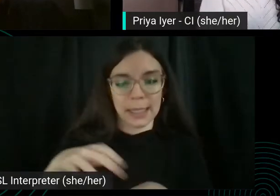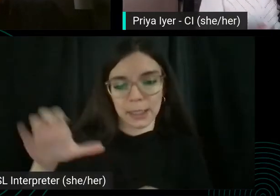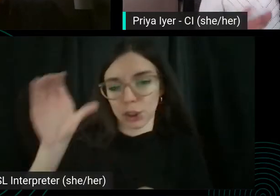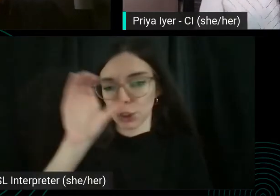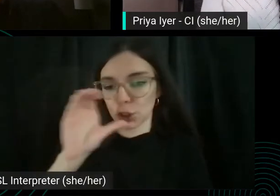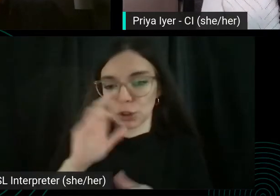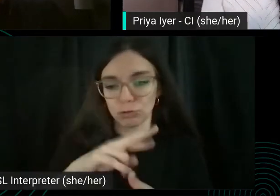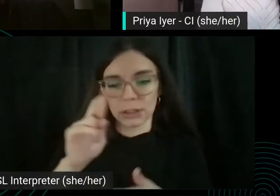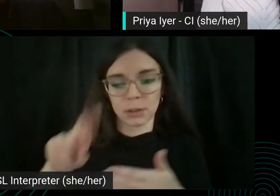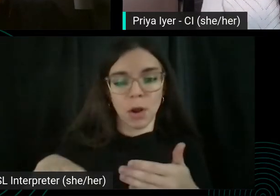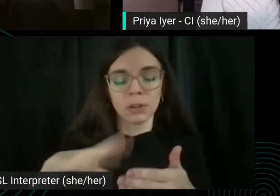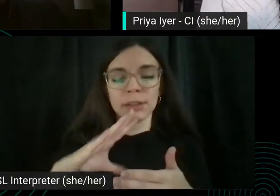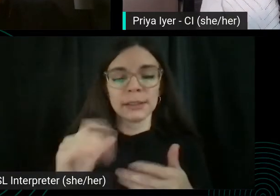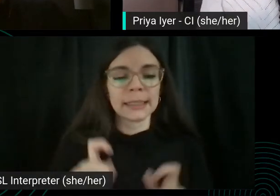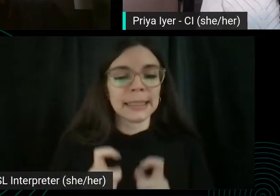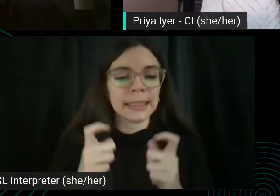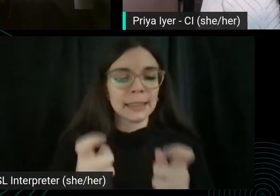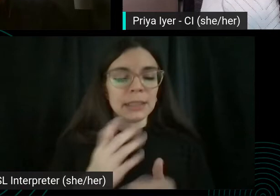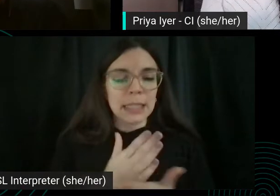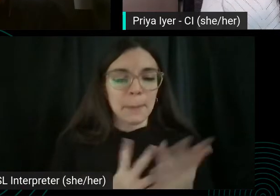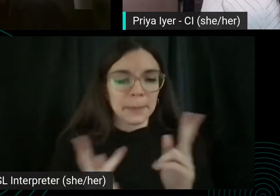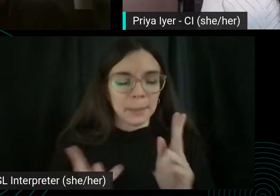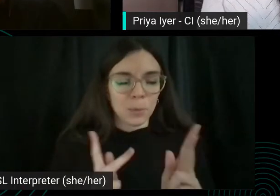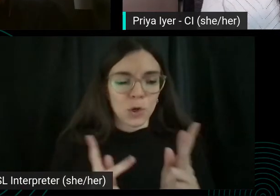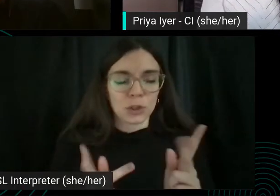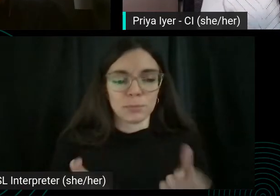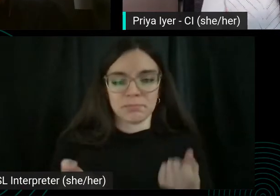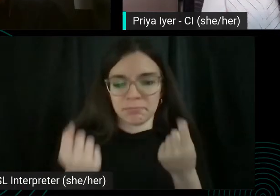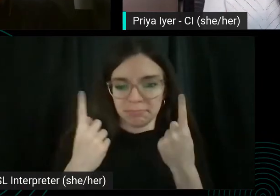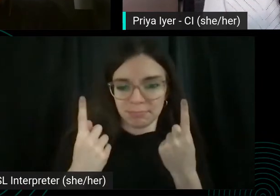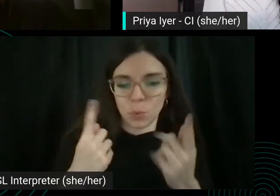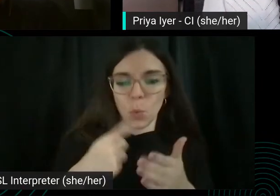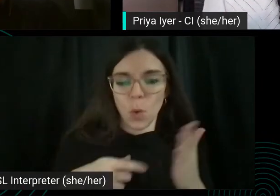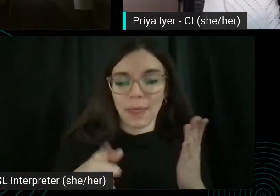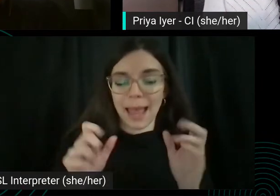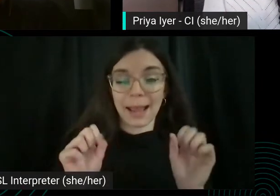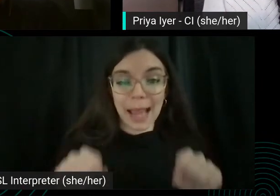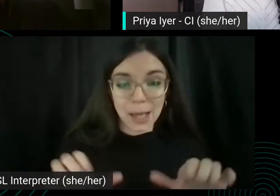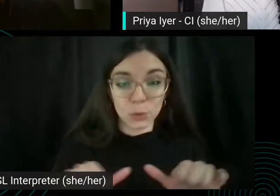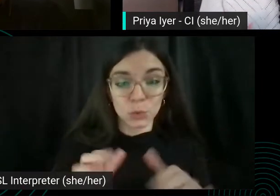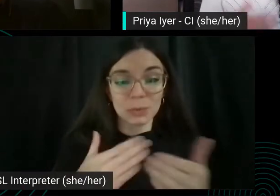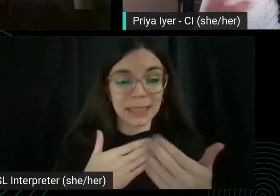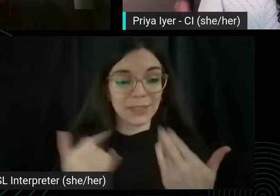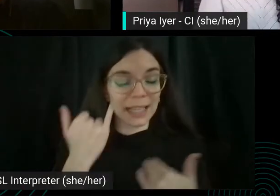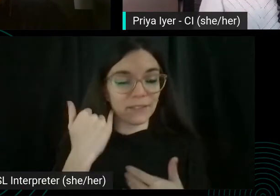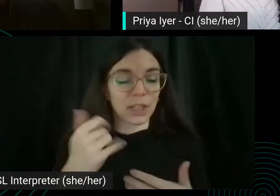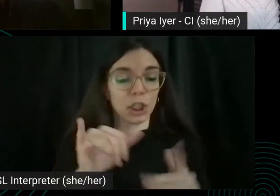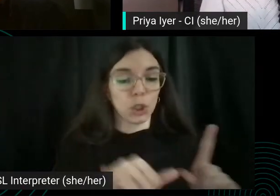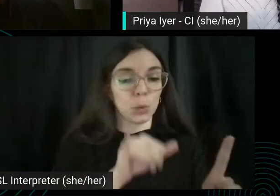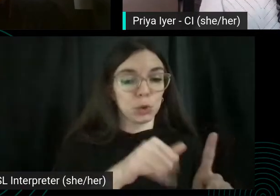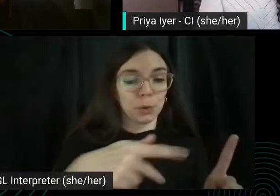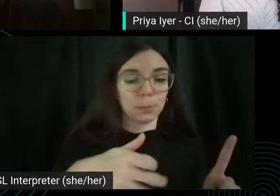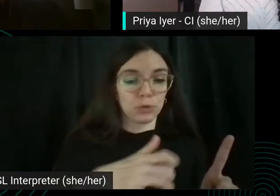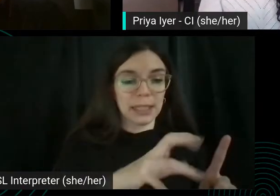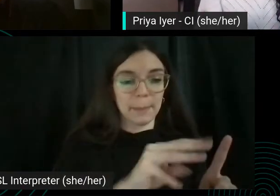apps, give people some solace in what they can do. Even if someone is a YouTube premium user and not receiving the advertising.